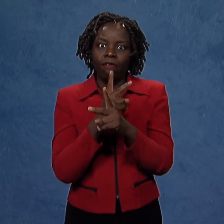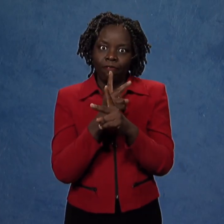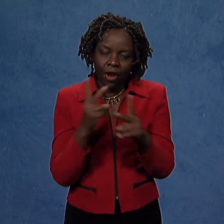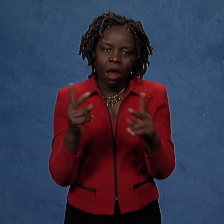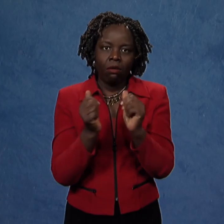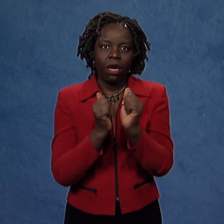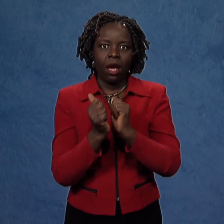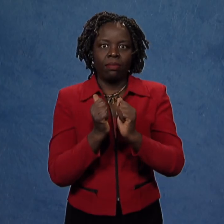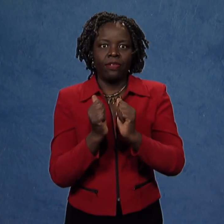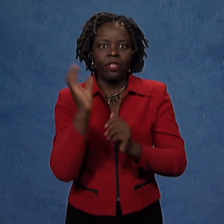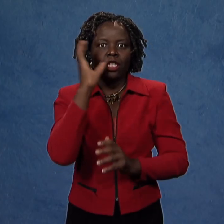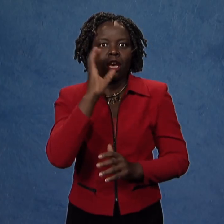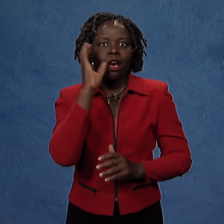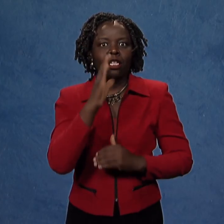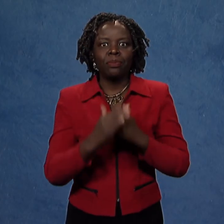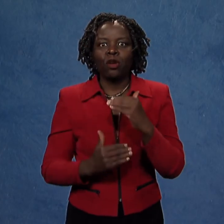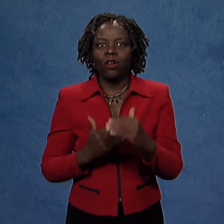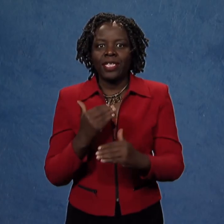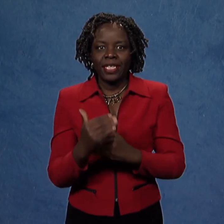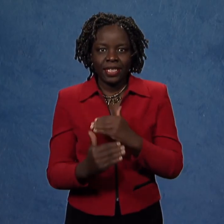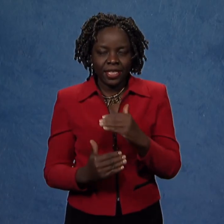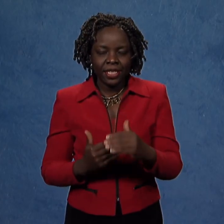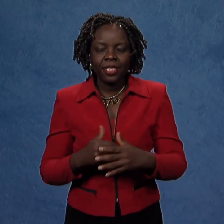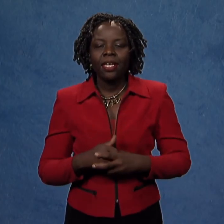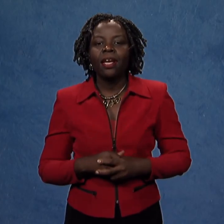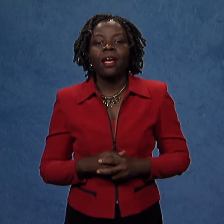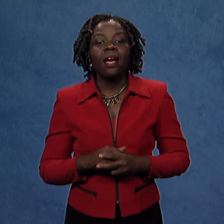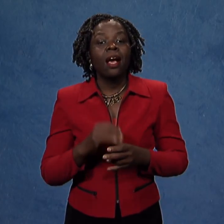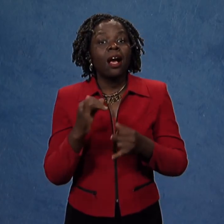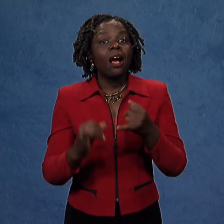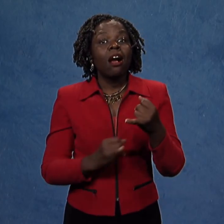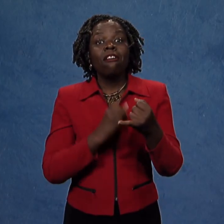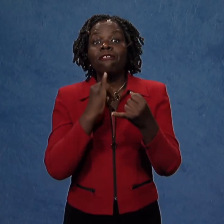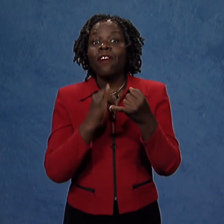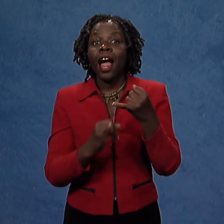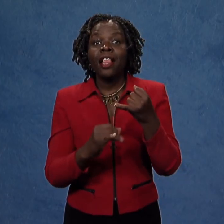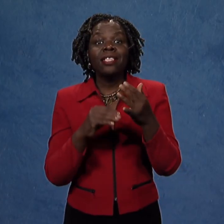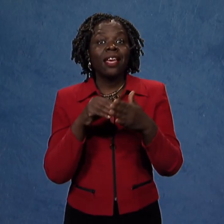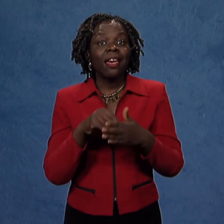during a very competitive search process.